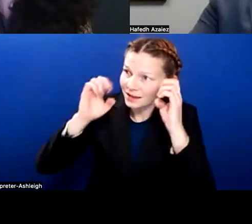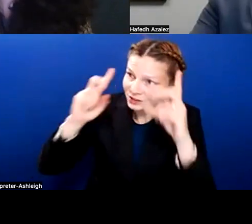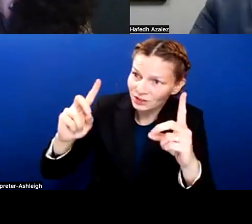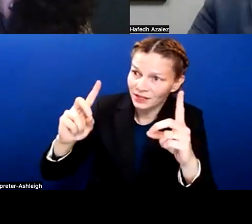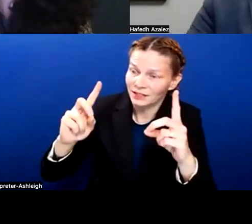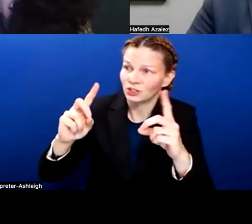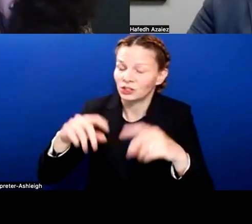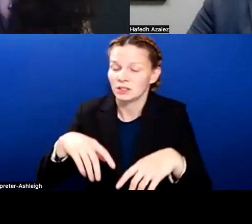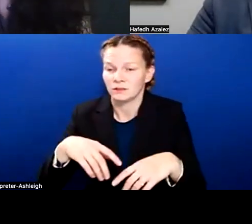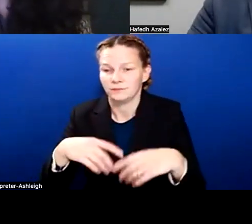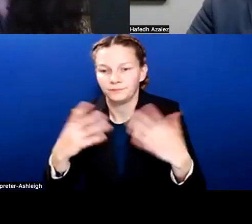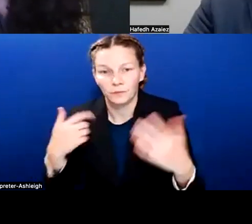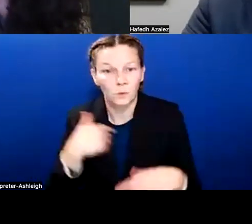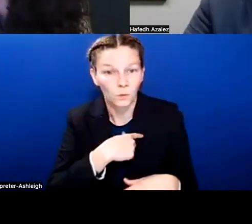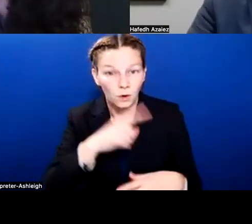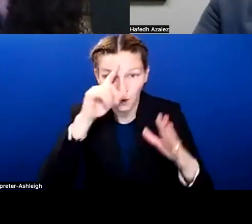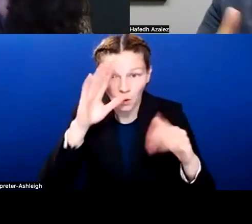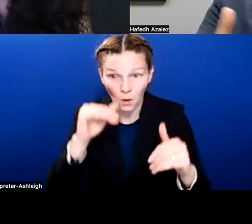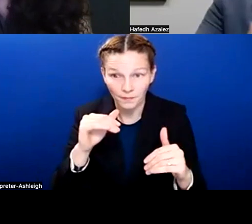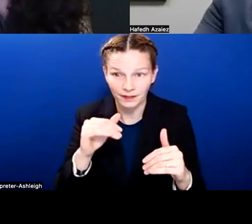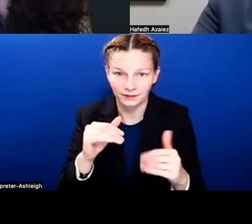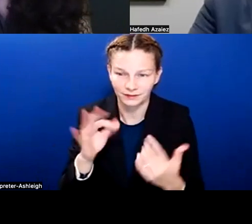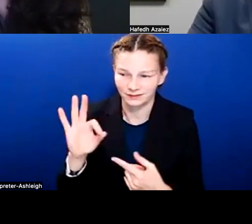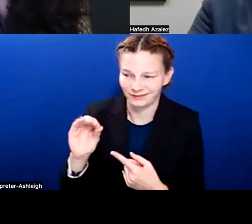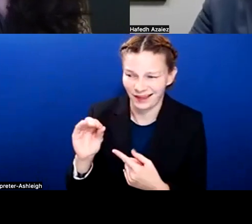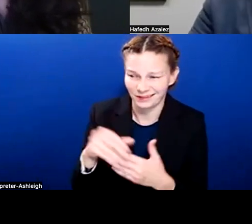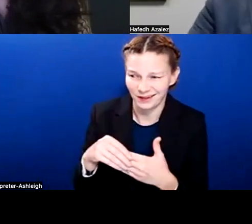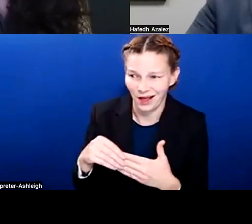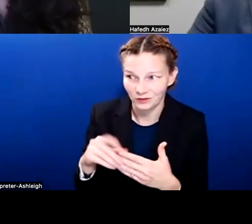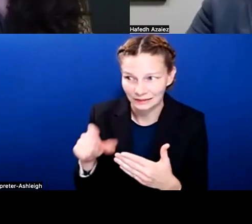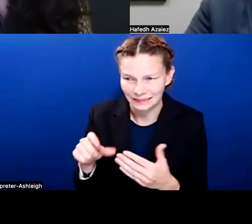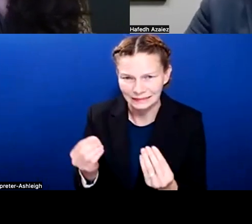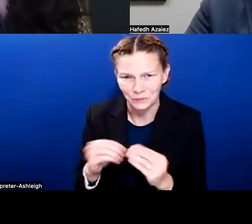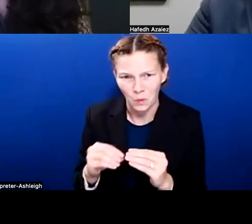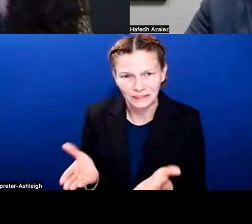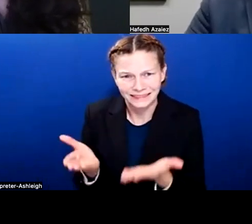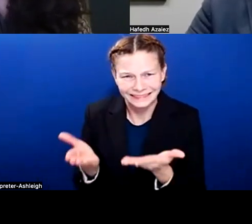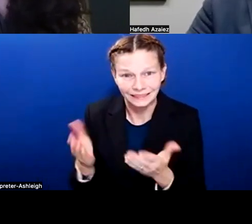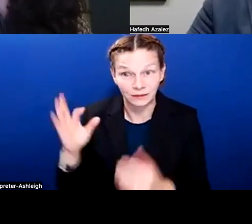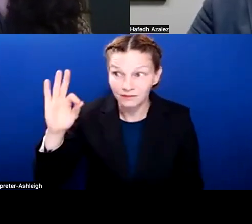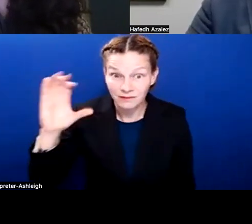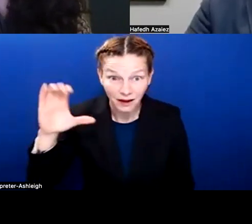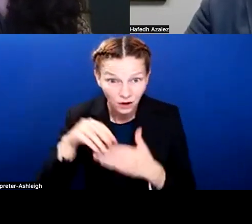We hoping to be more than $90. I mean $900 is really, again, what the Texas comptroller said.